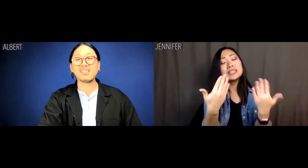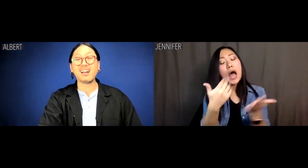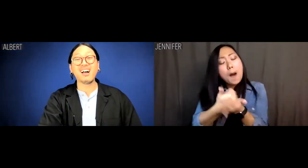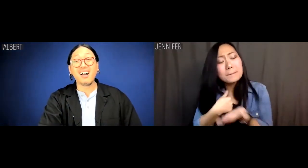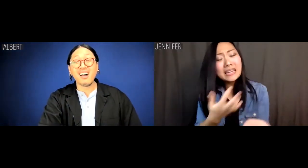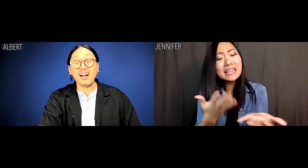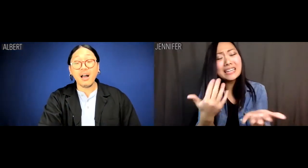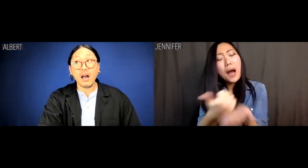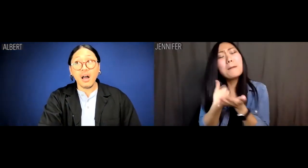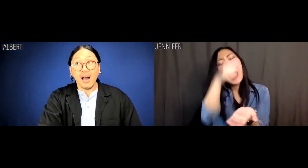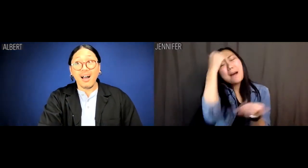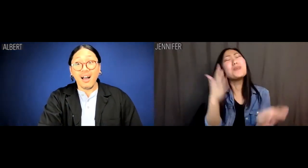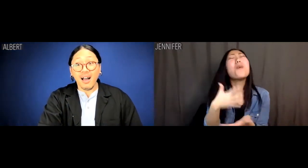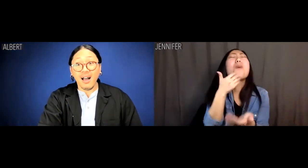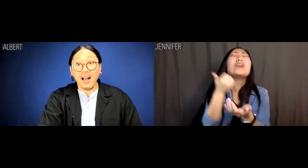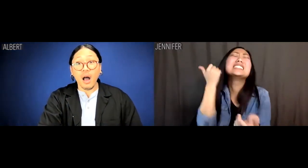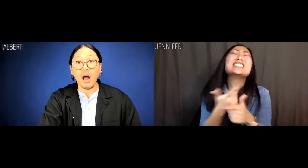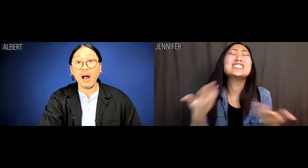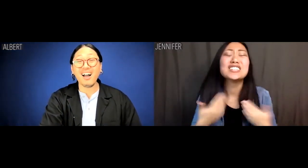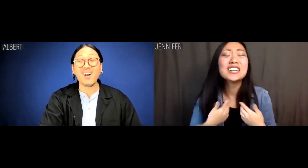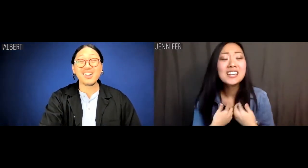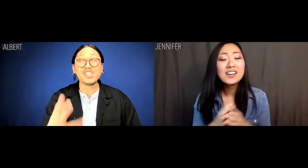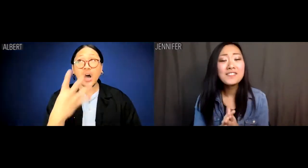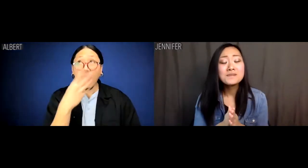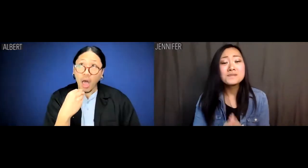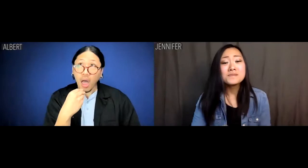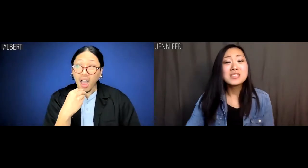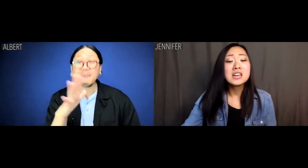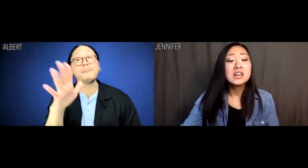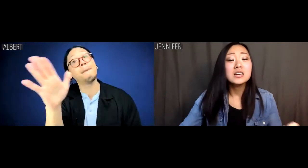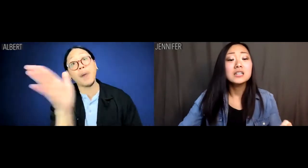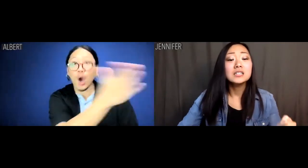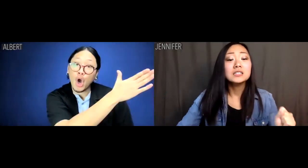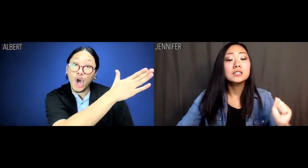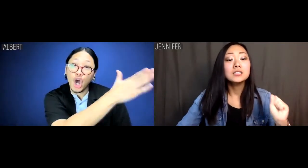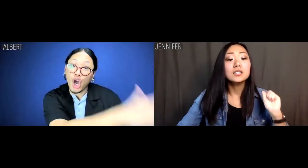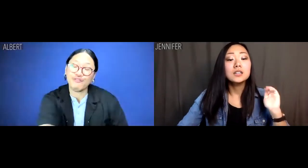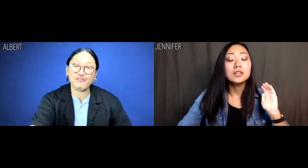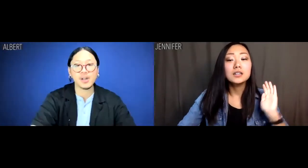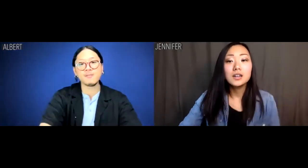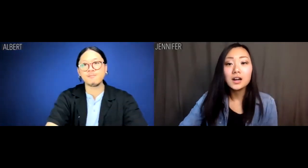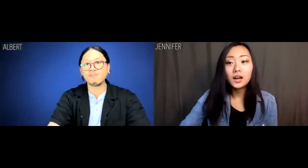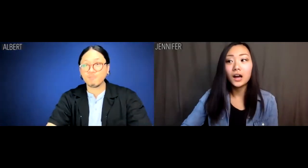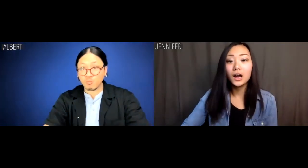Help me Albert. Help older sister. Albert: Just shut up and stay out of my way.